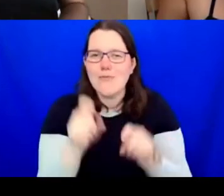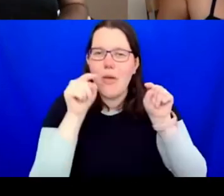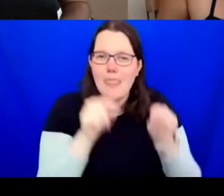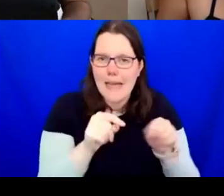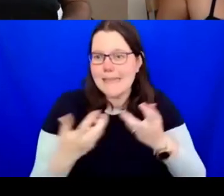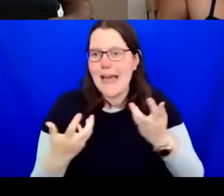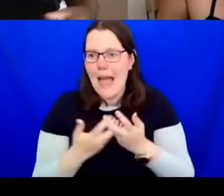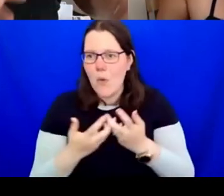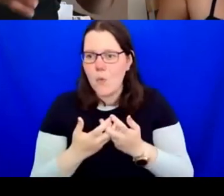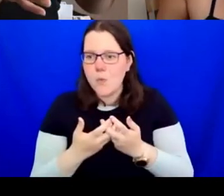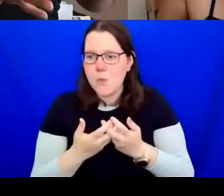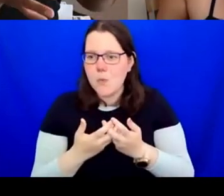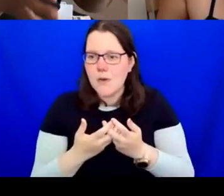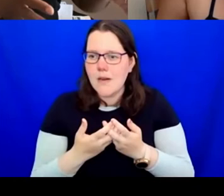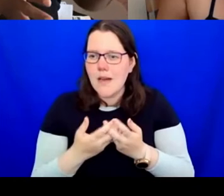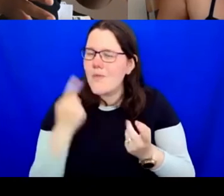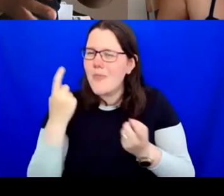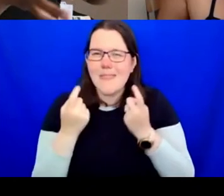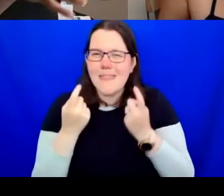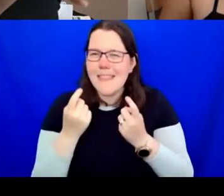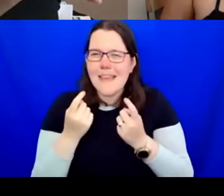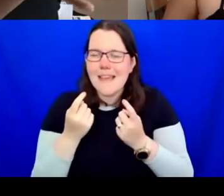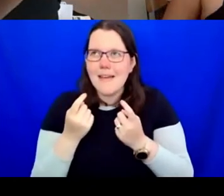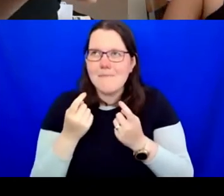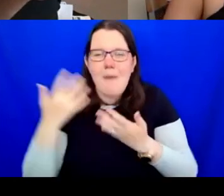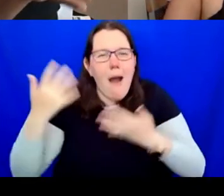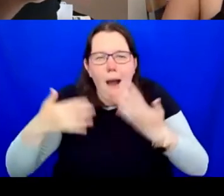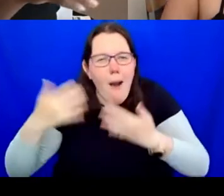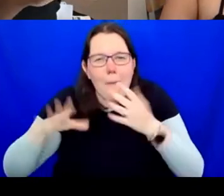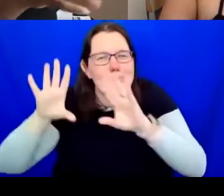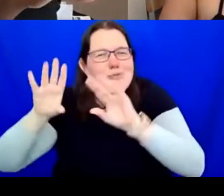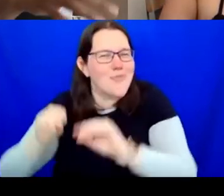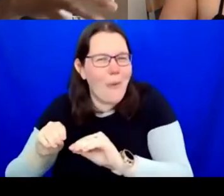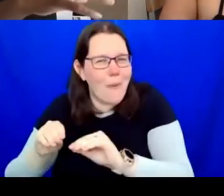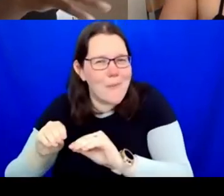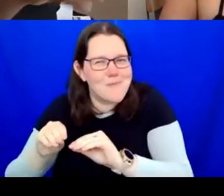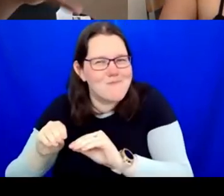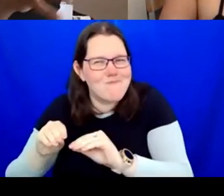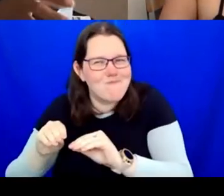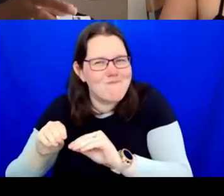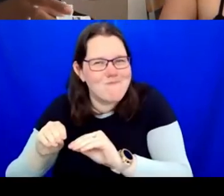happening, it was more about doing something else, somewhere else, fiddling with something.